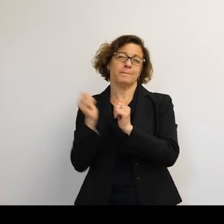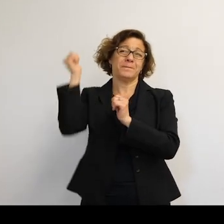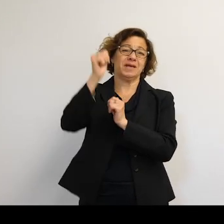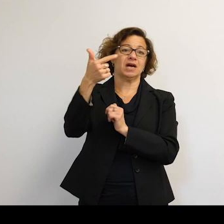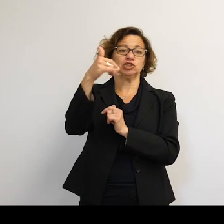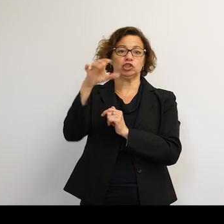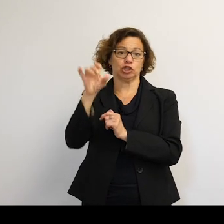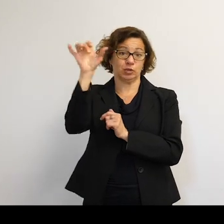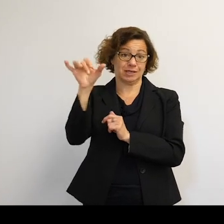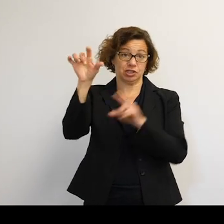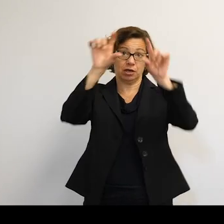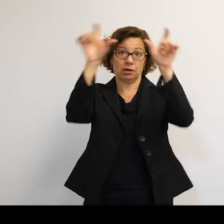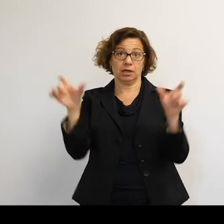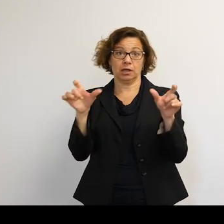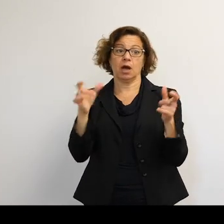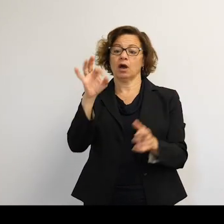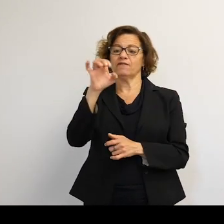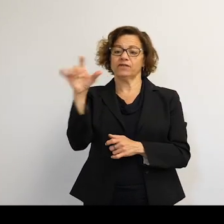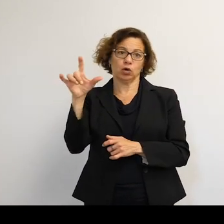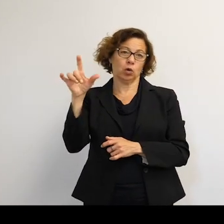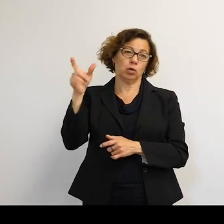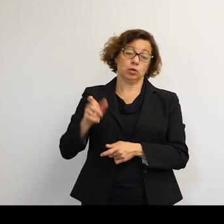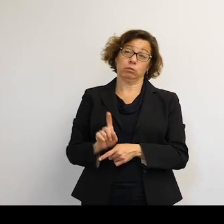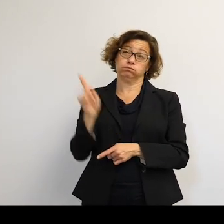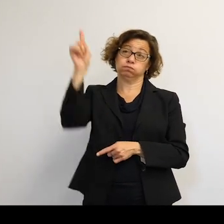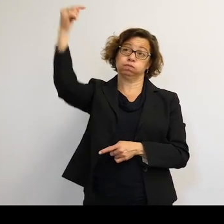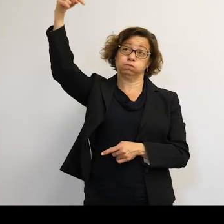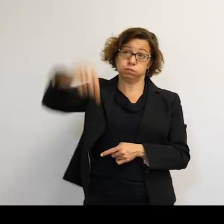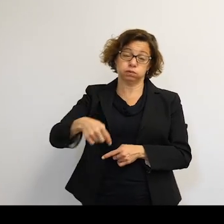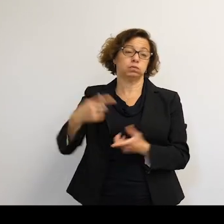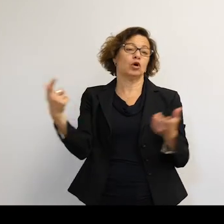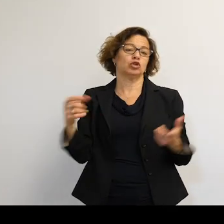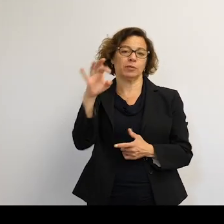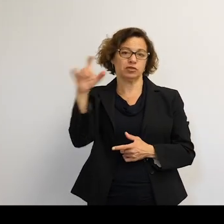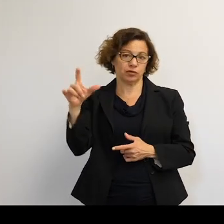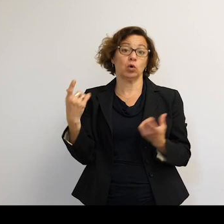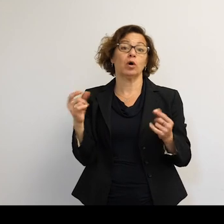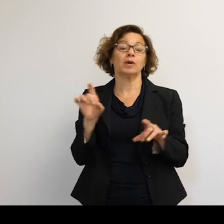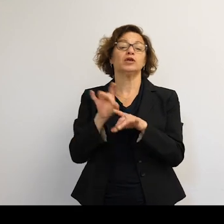takes way too much fuel to bring them back in to burn up. So what we do instead is send them out